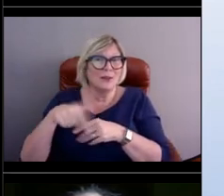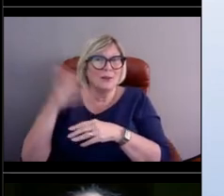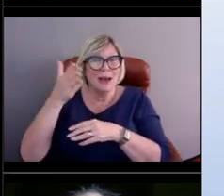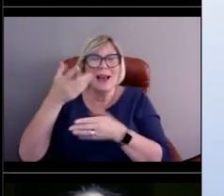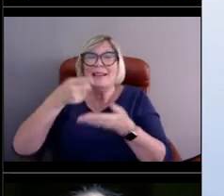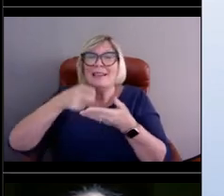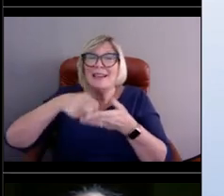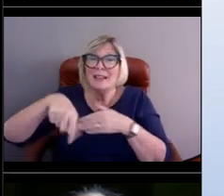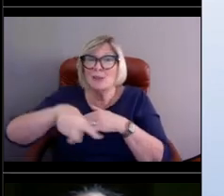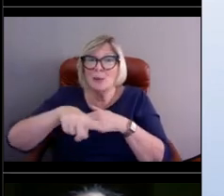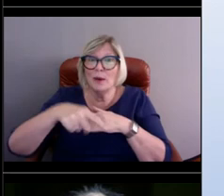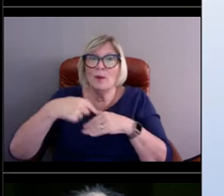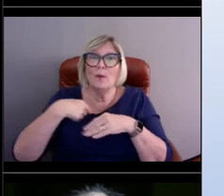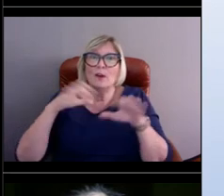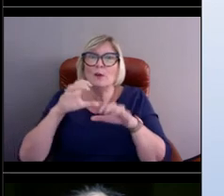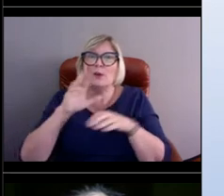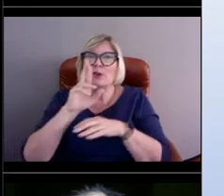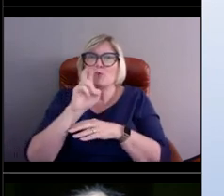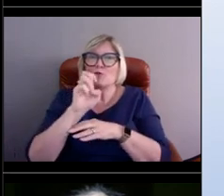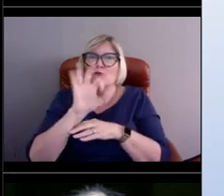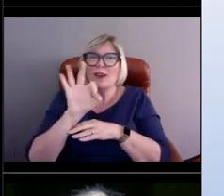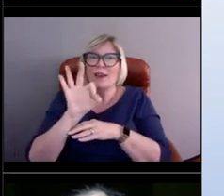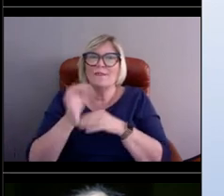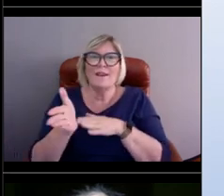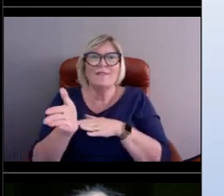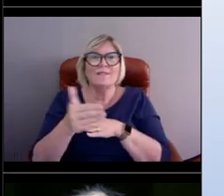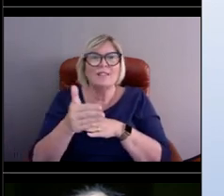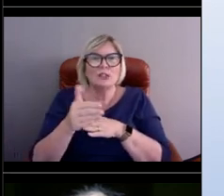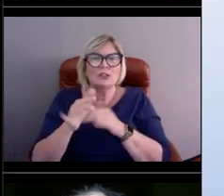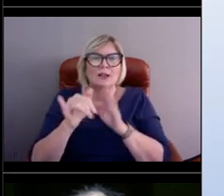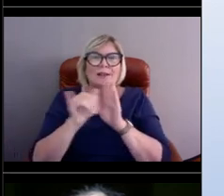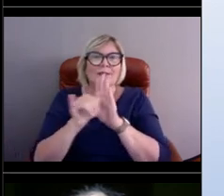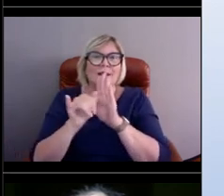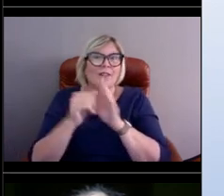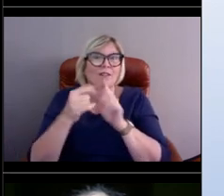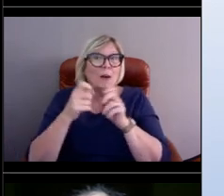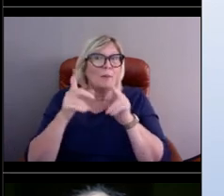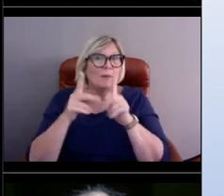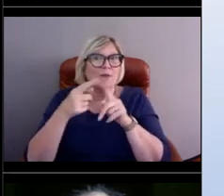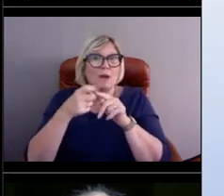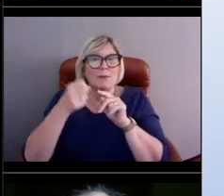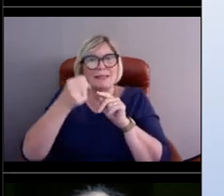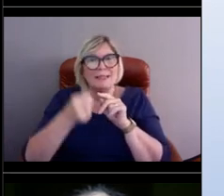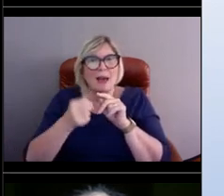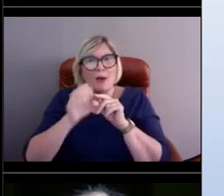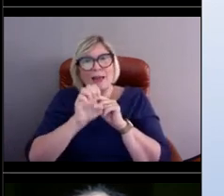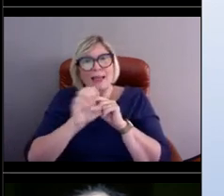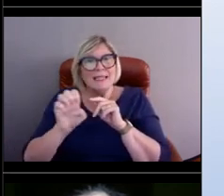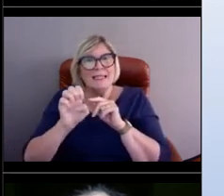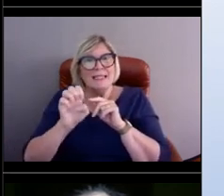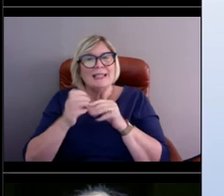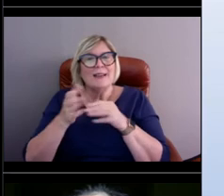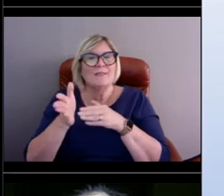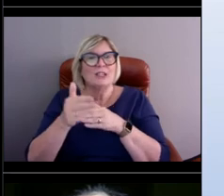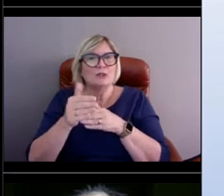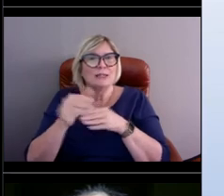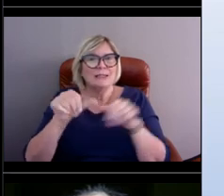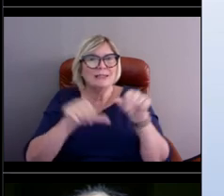we are doing reef fish identification with some folks from the Southeast Fishery Science Center in Key Biscayne, Florida.